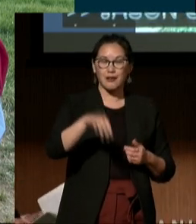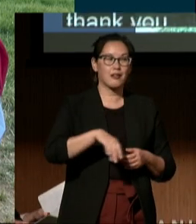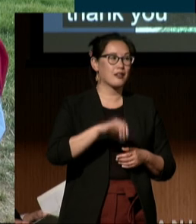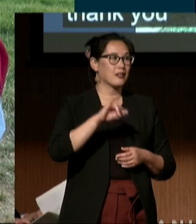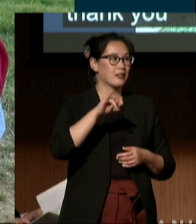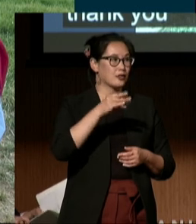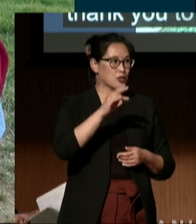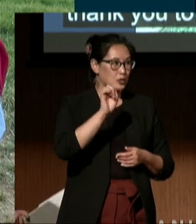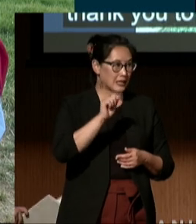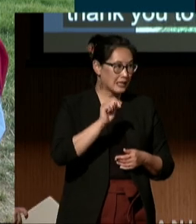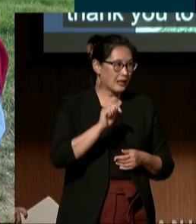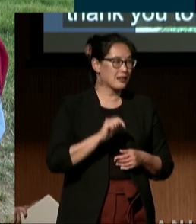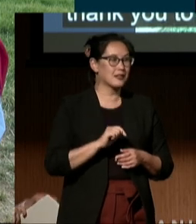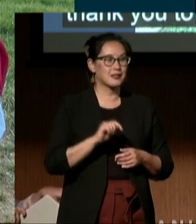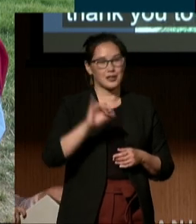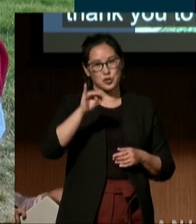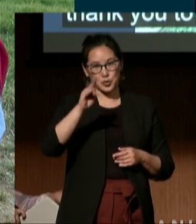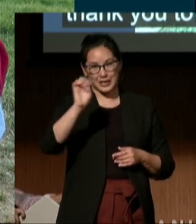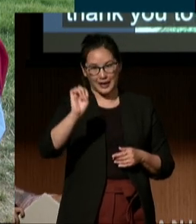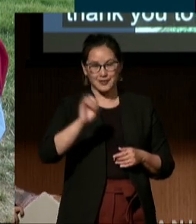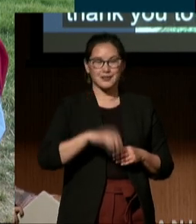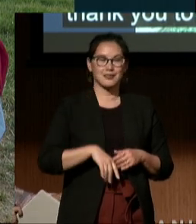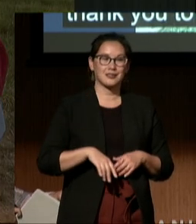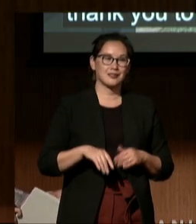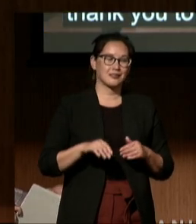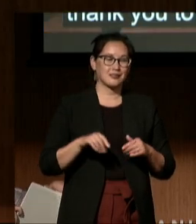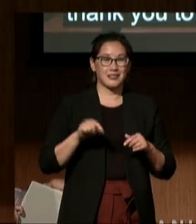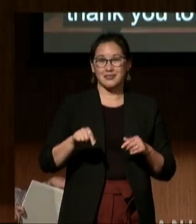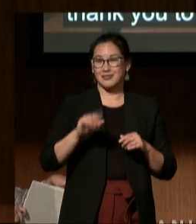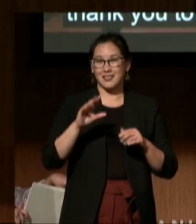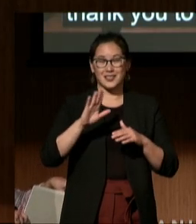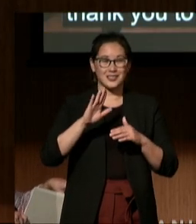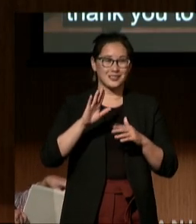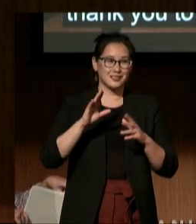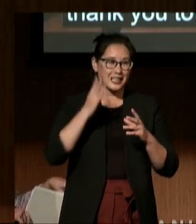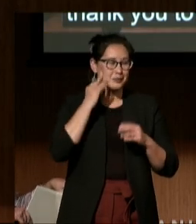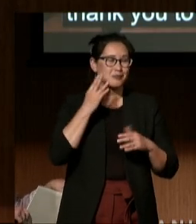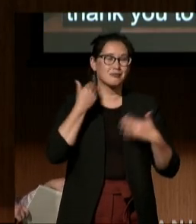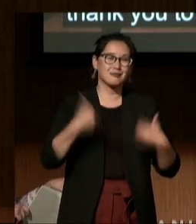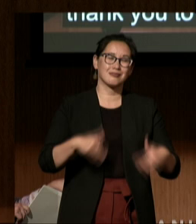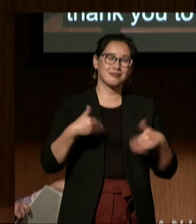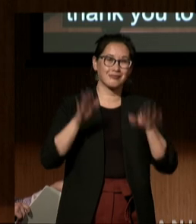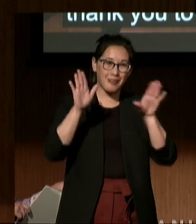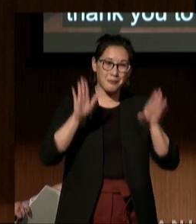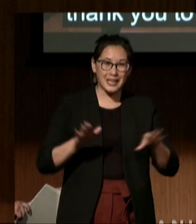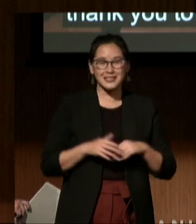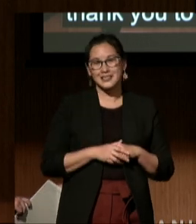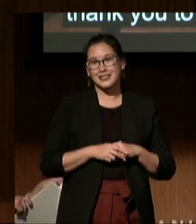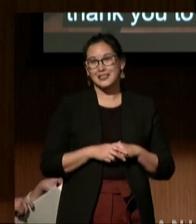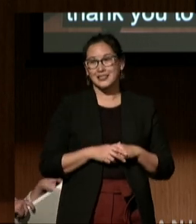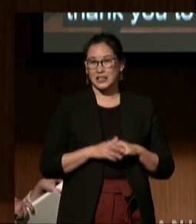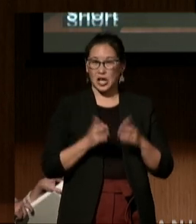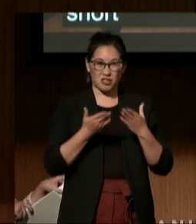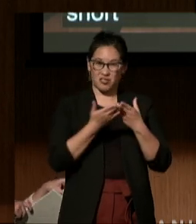It's been nothing short of an amazing experience, and all you people that do this work, it's,